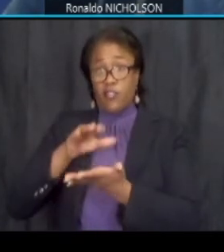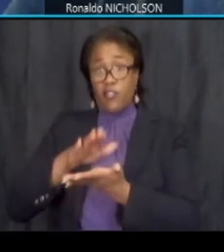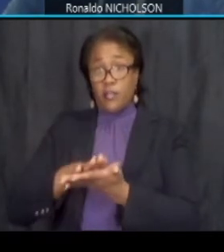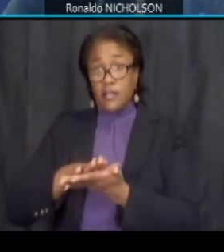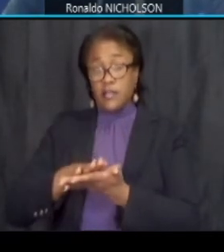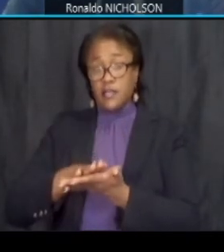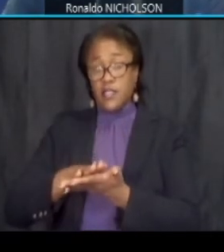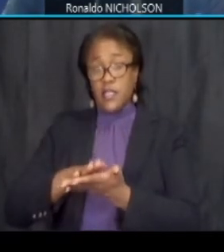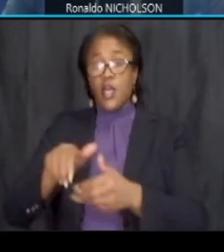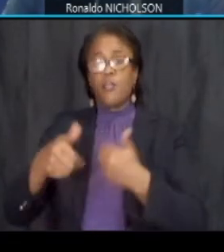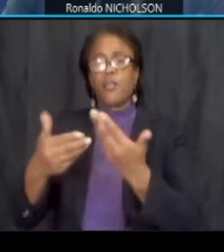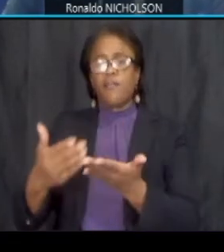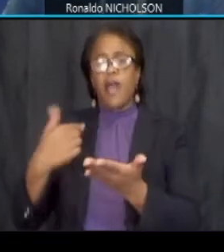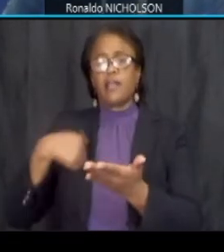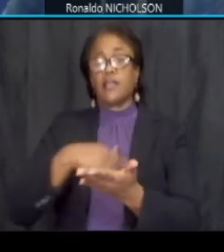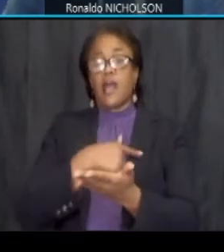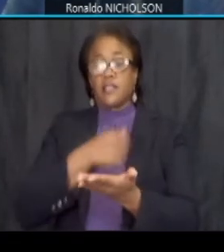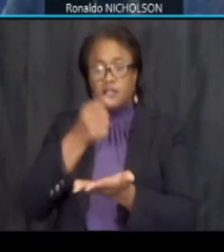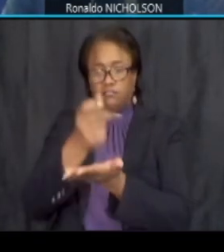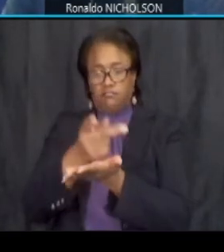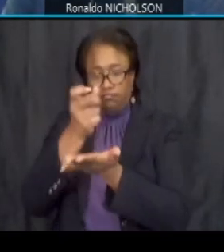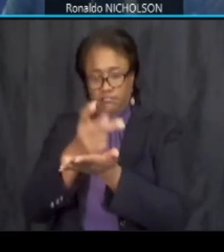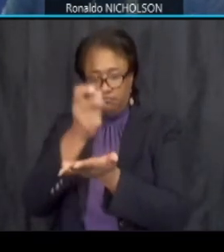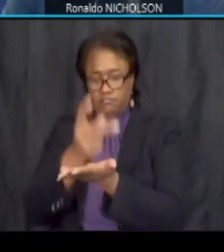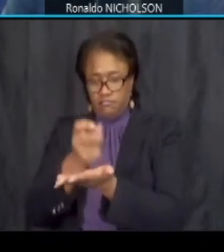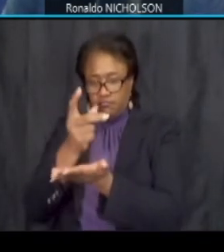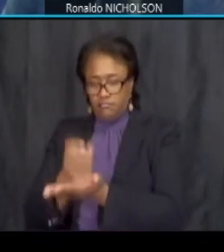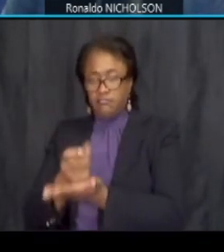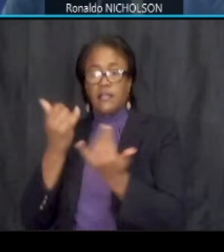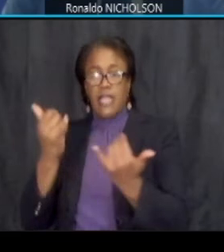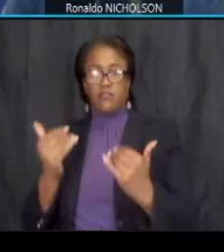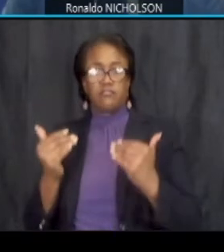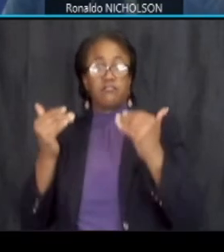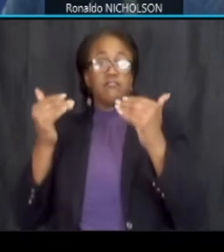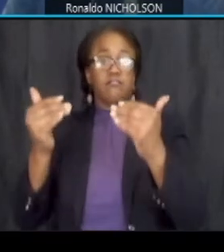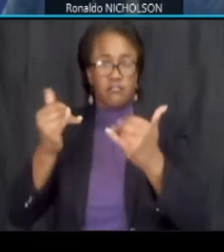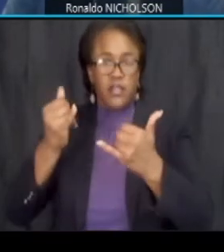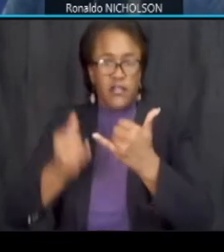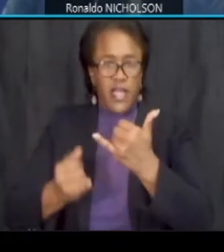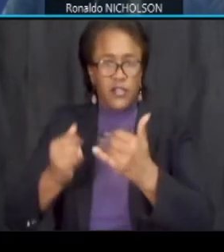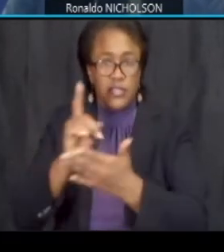provides us the approvals needed to advance this diet to final design and